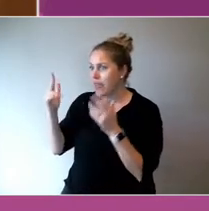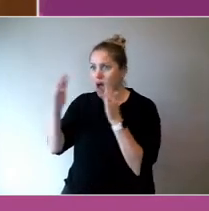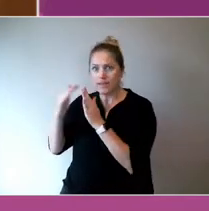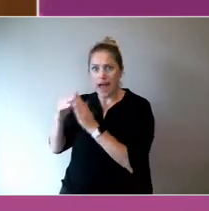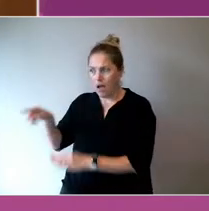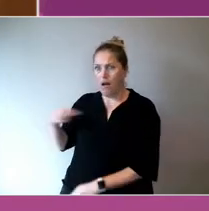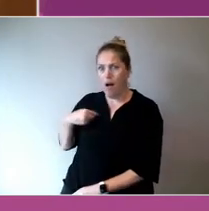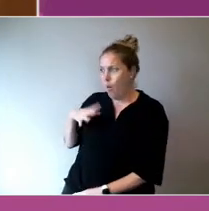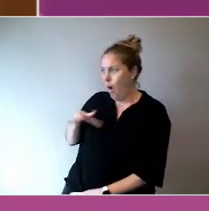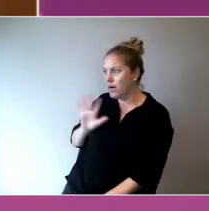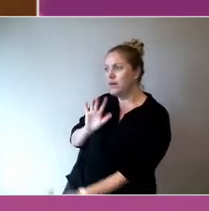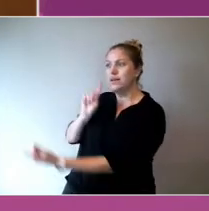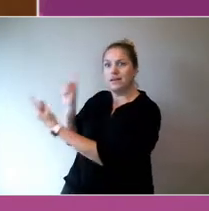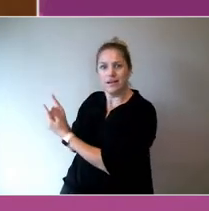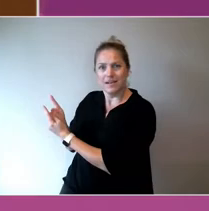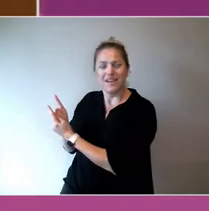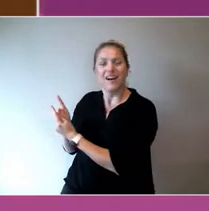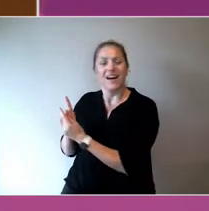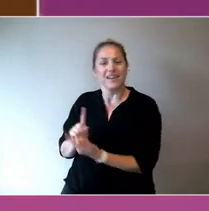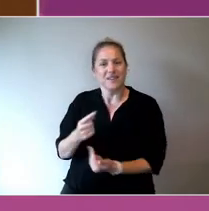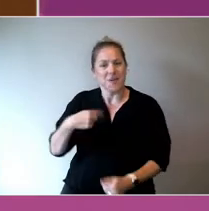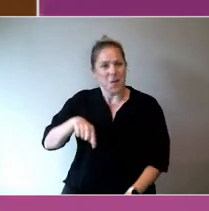How do we develop a model?